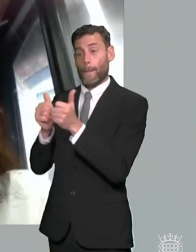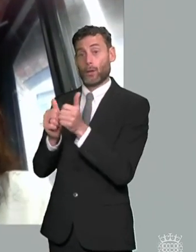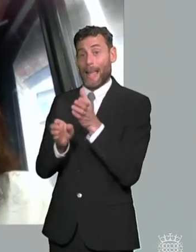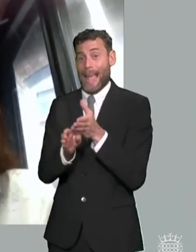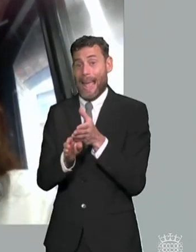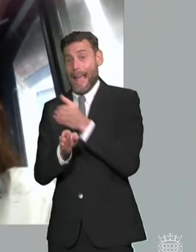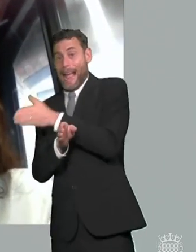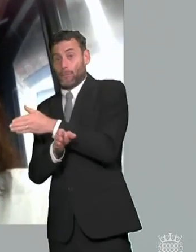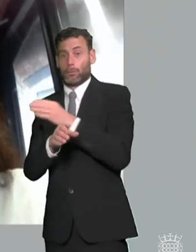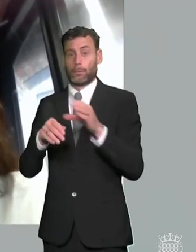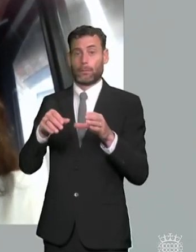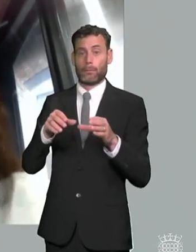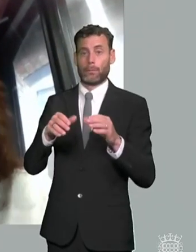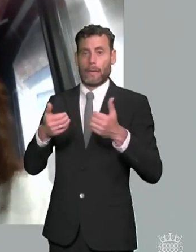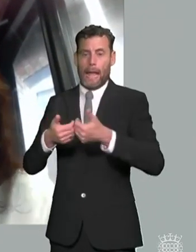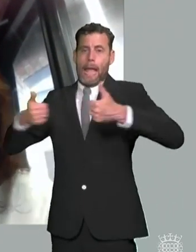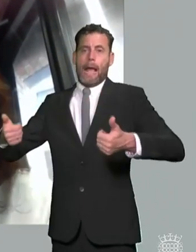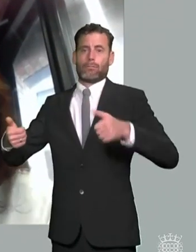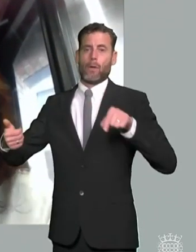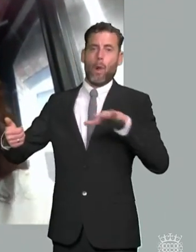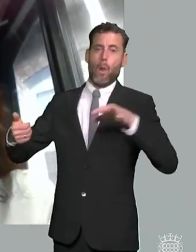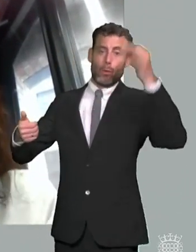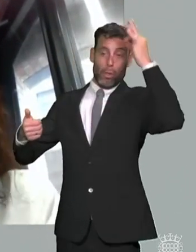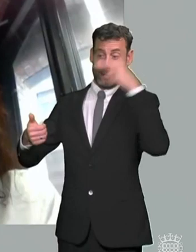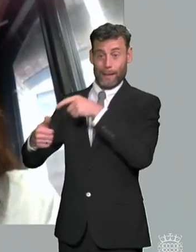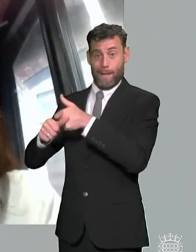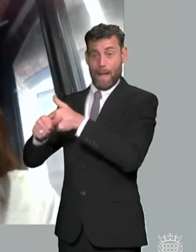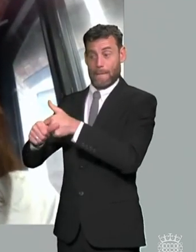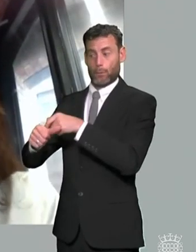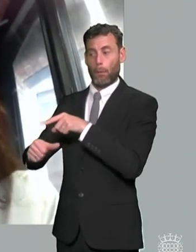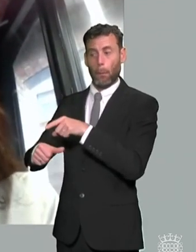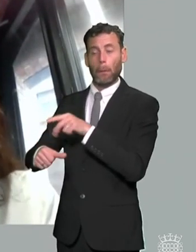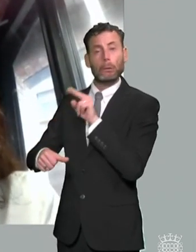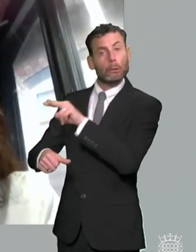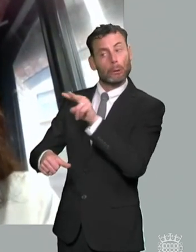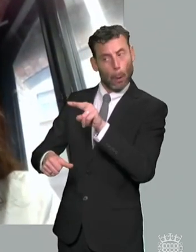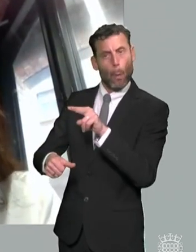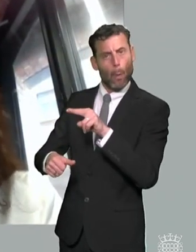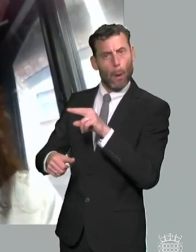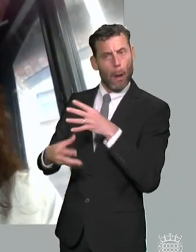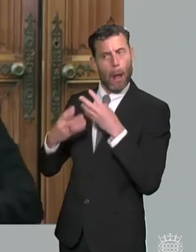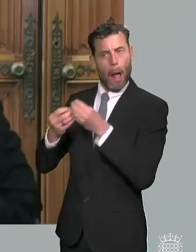kind of neutral advocacy advocacy role at an early stage be really beneficial to parents and